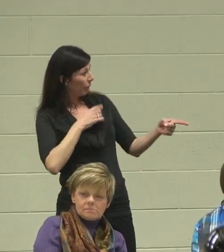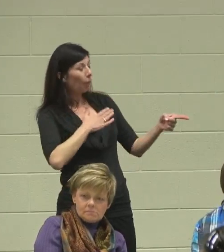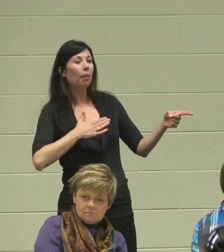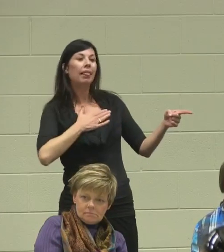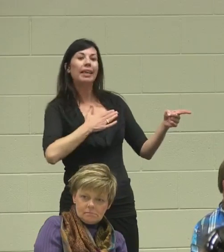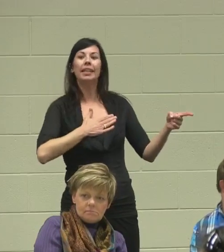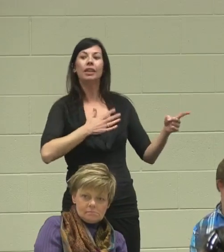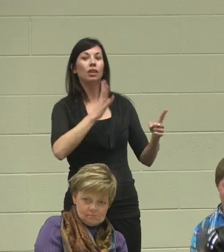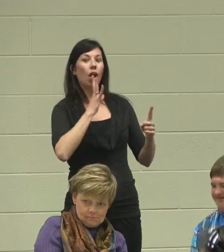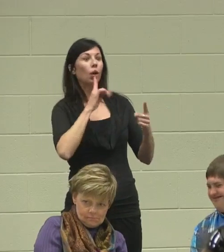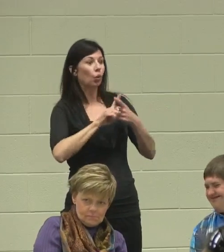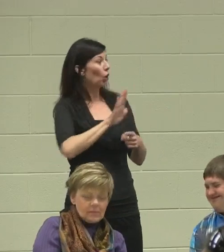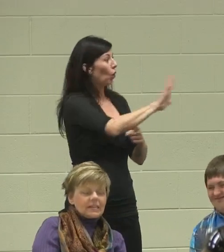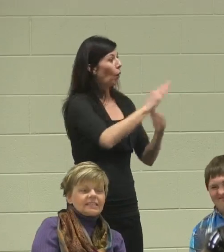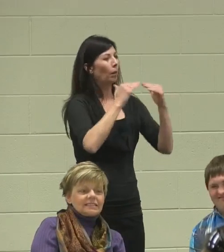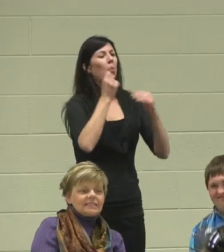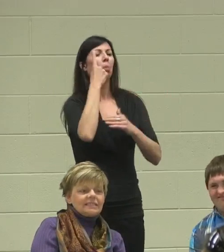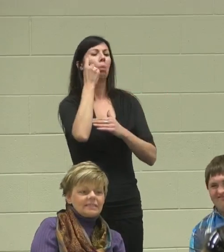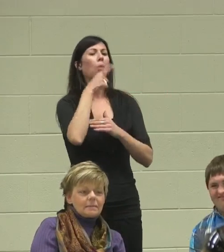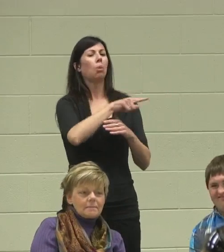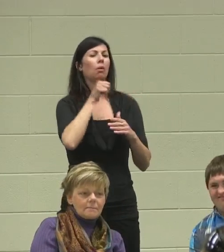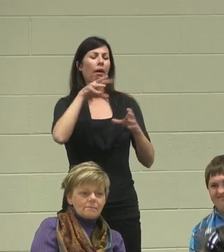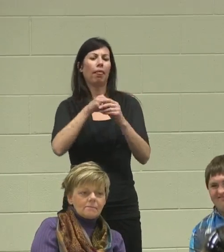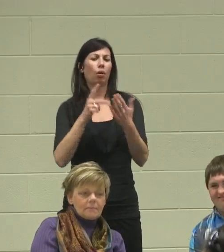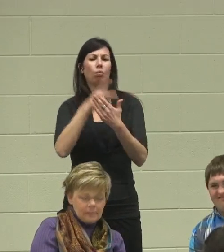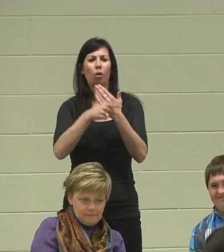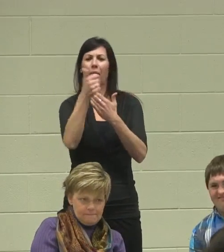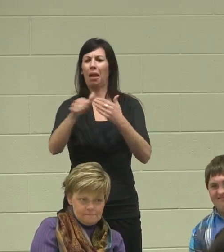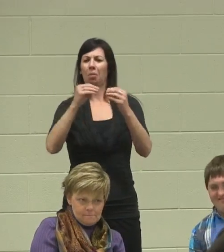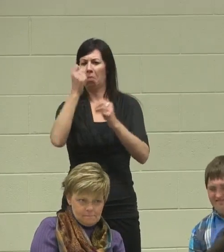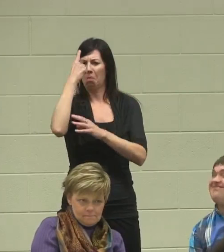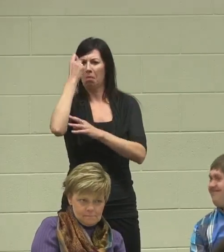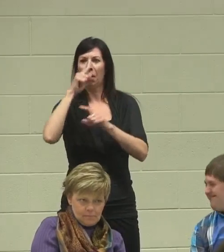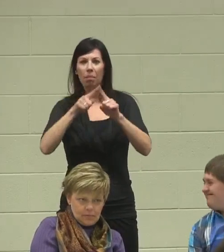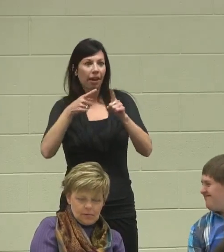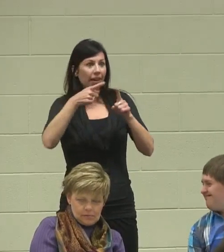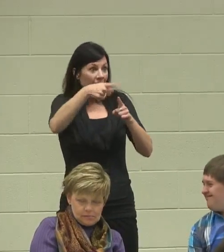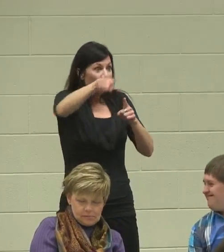to your peers, even though you're not in the program anymore, but they are still kind of your peers